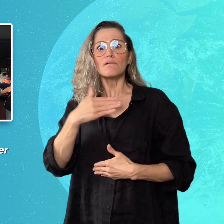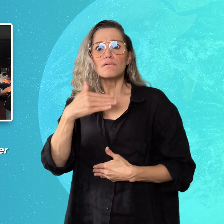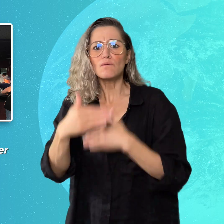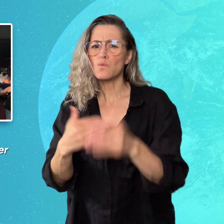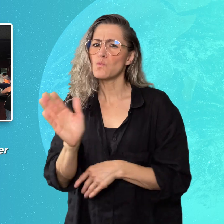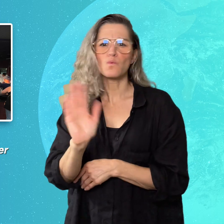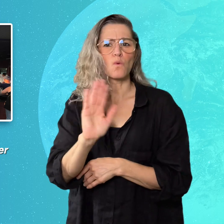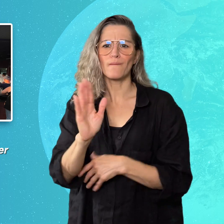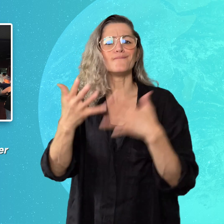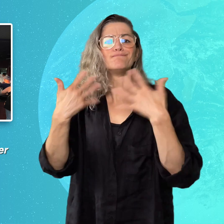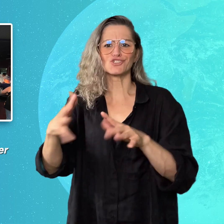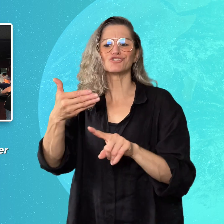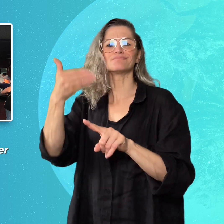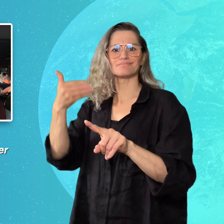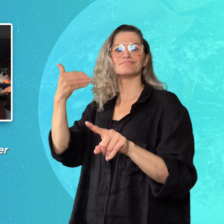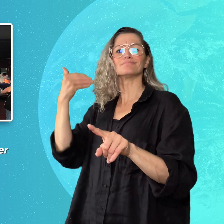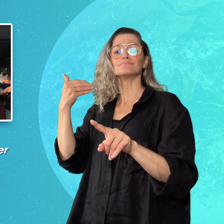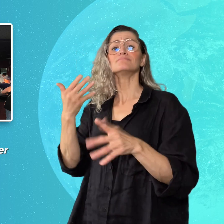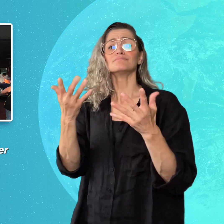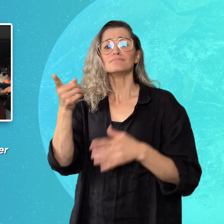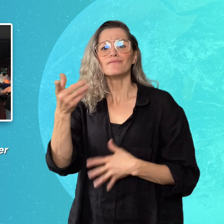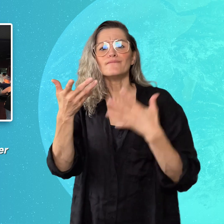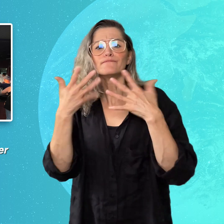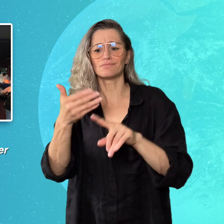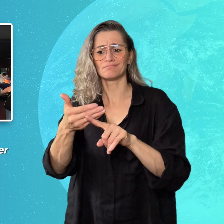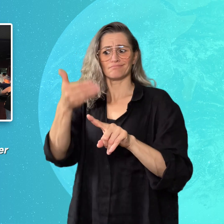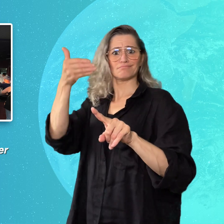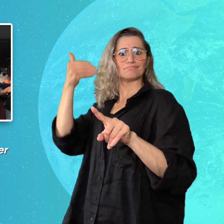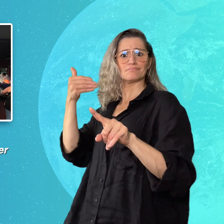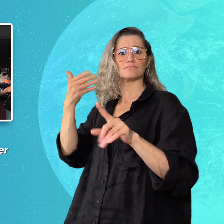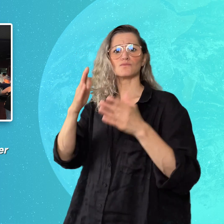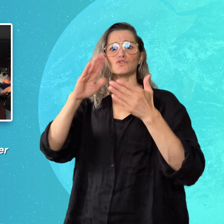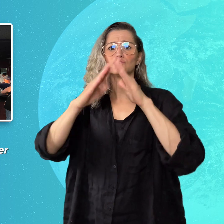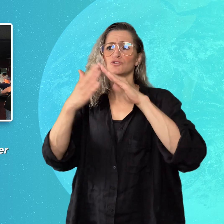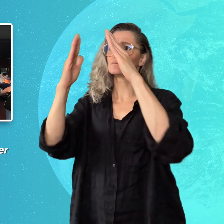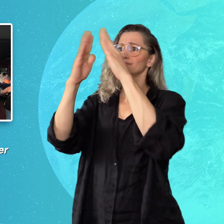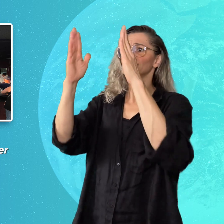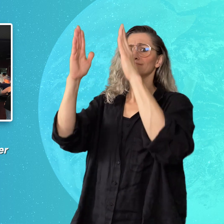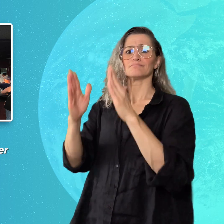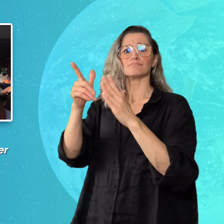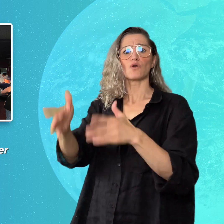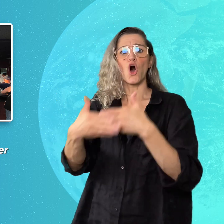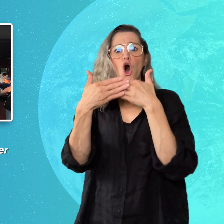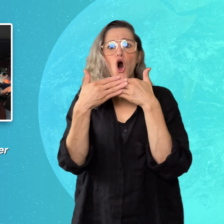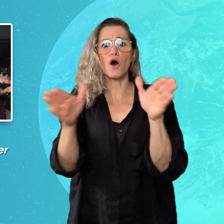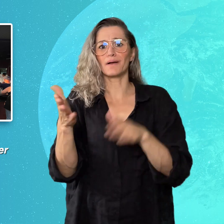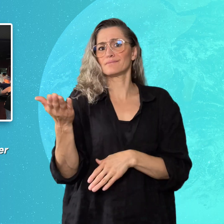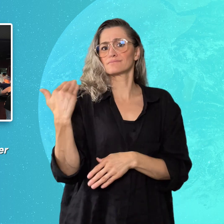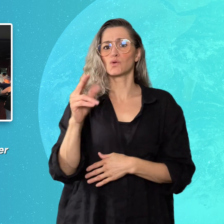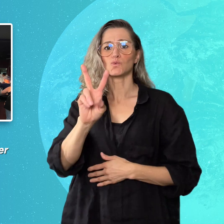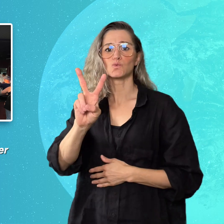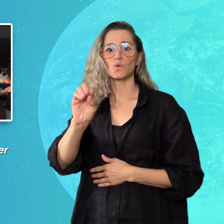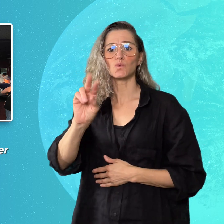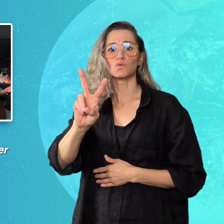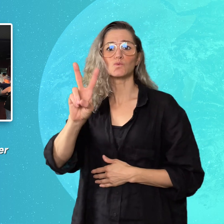was not the first try. An earlier community center opened